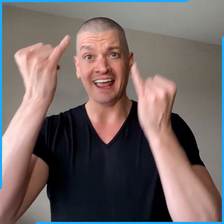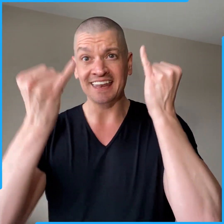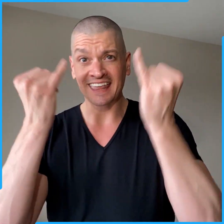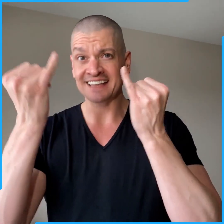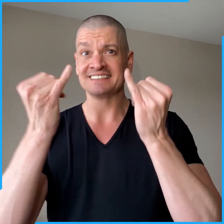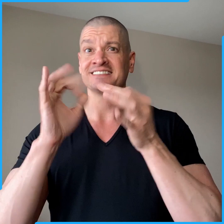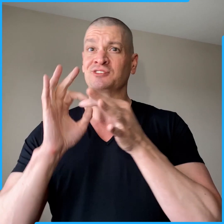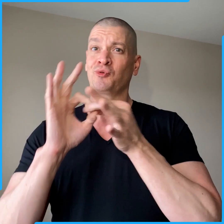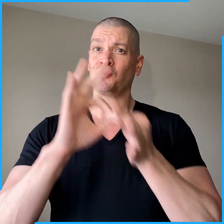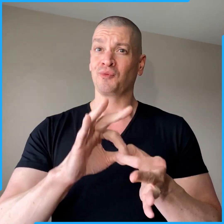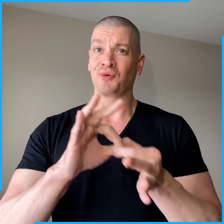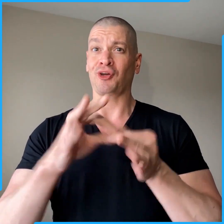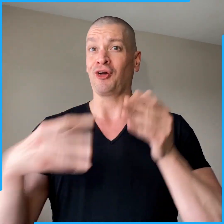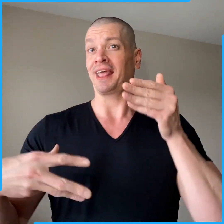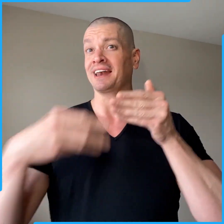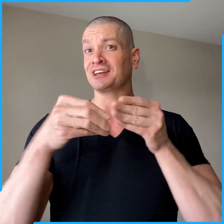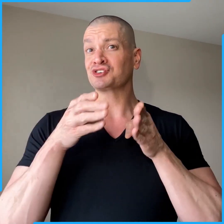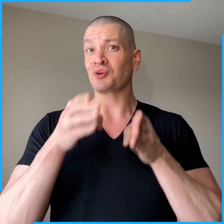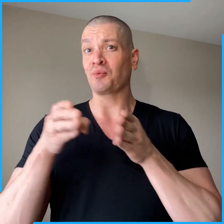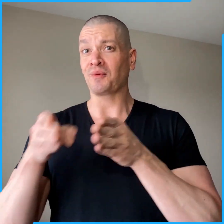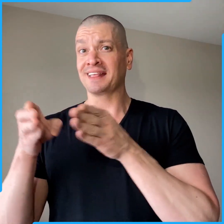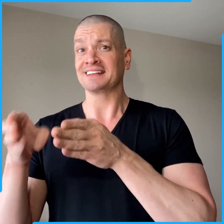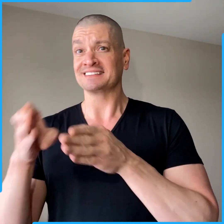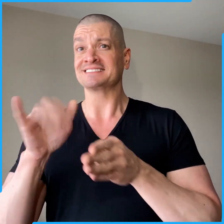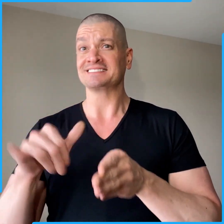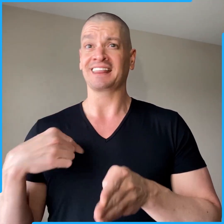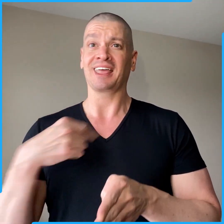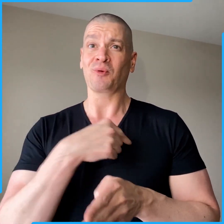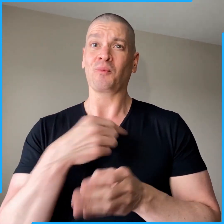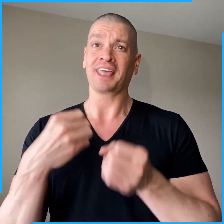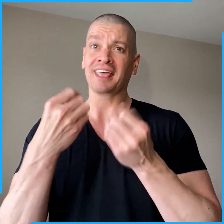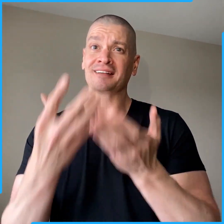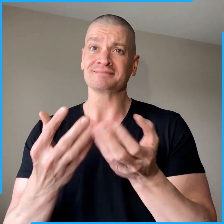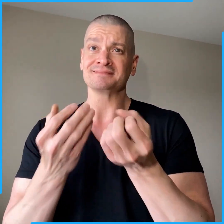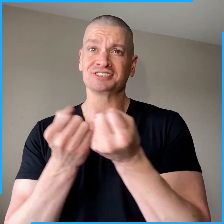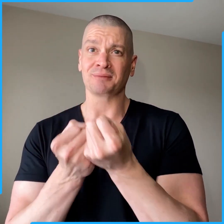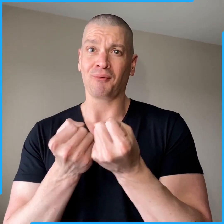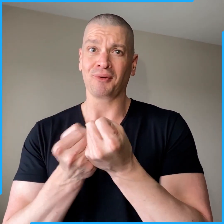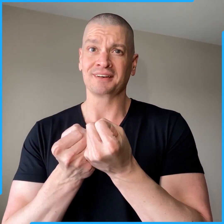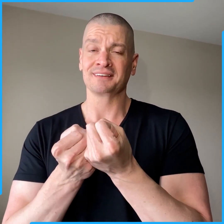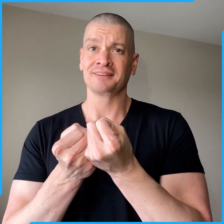regarding additional ways that we can be of support.